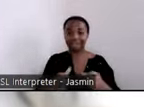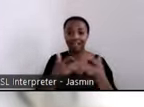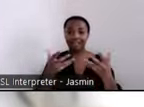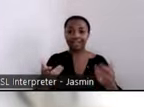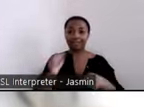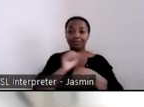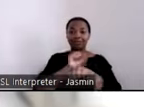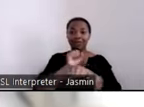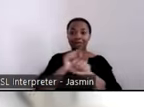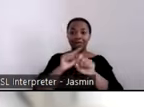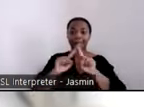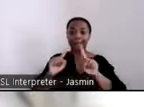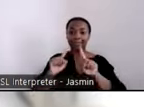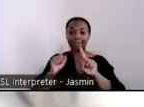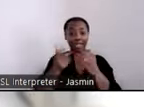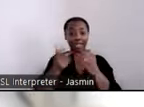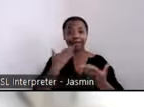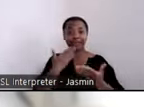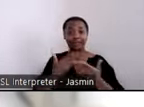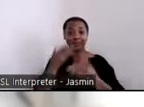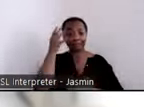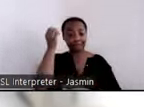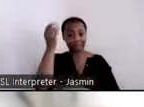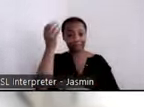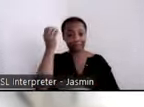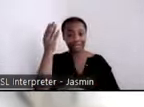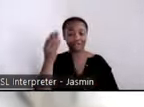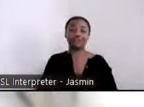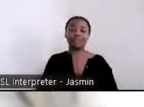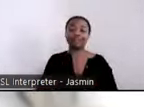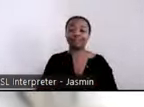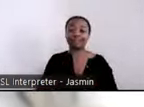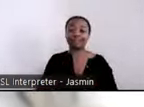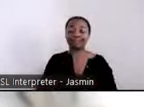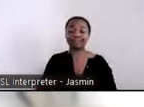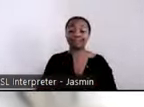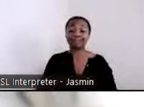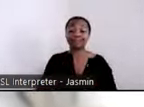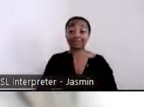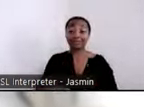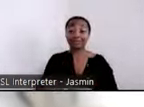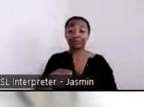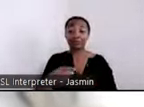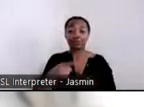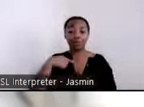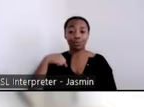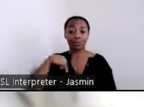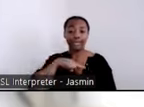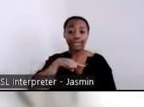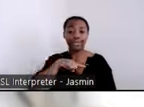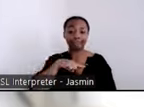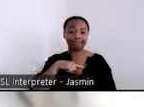are thankful. We are especially grateful for you all for coming today, asking your